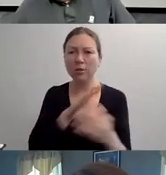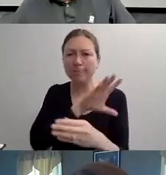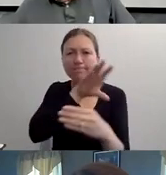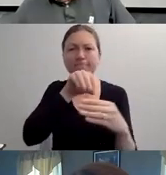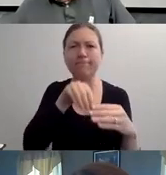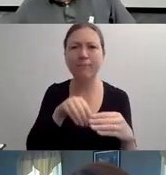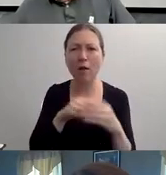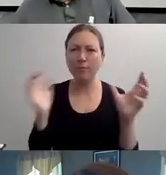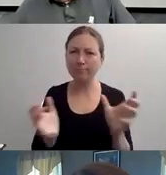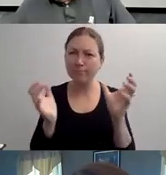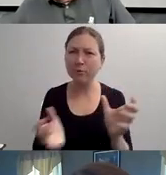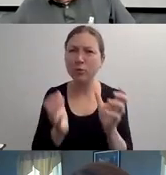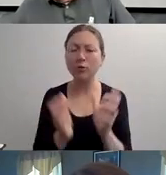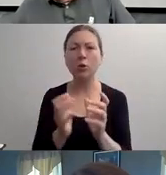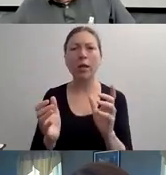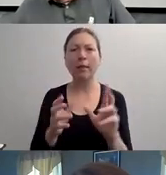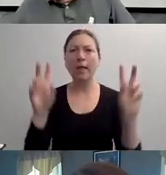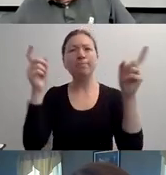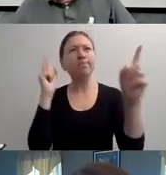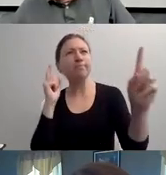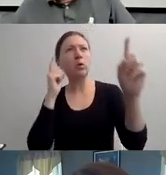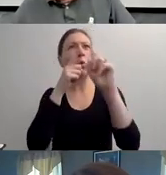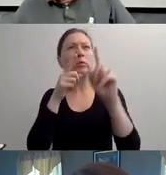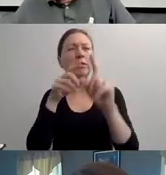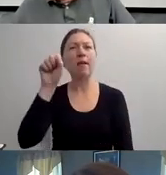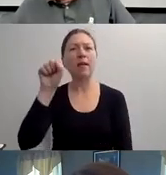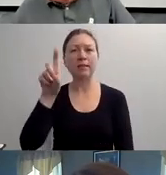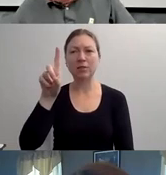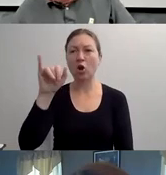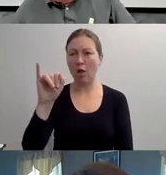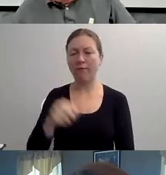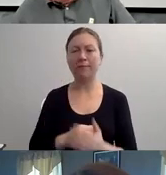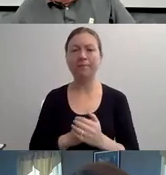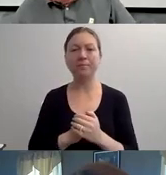ONE IN FOUR ADULTS HAVE A DISABILITY. AND IT IS THE LARGEST MINORITY GROUP IN OUR COUNTRY."